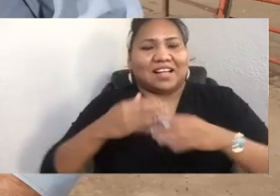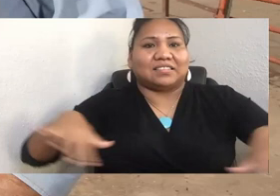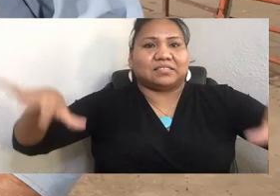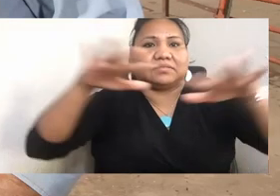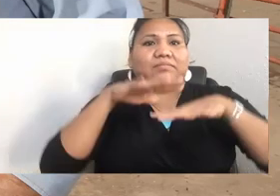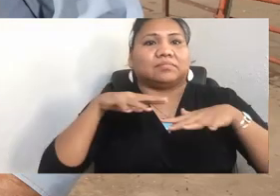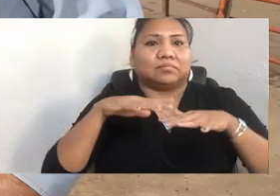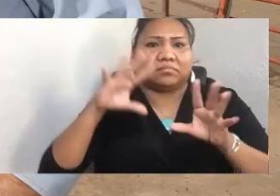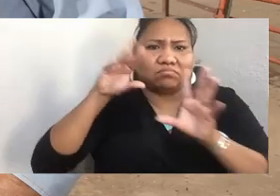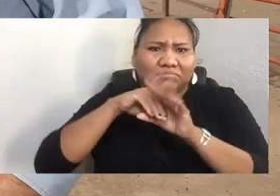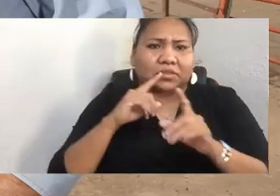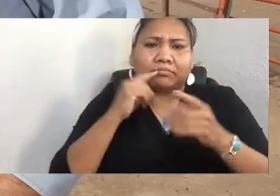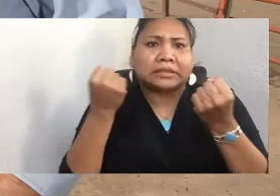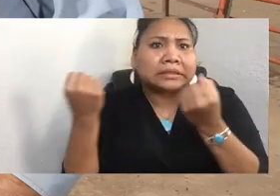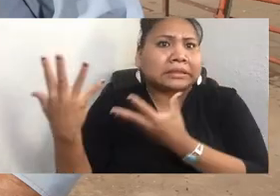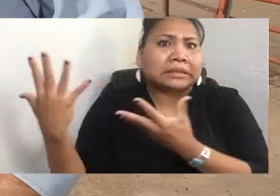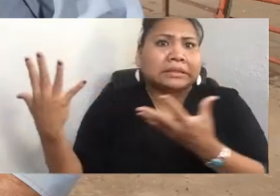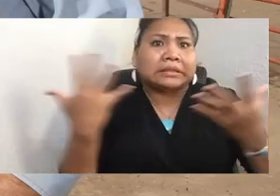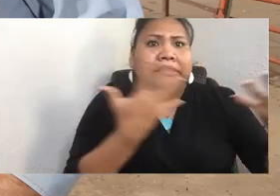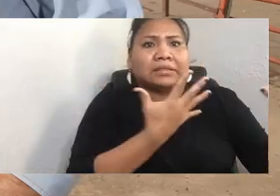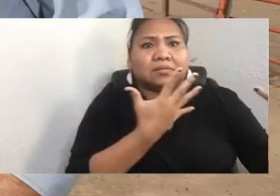He's a rancher father, with a vast spread of land.